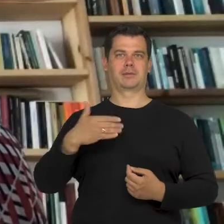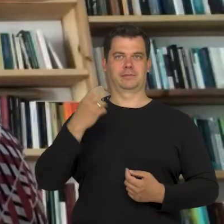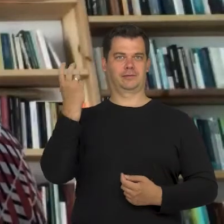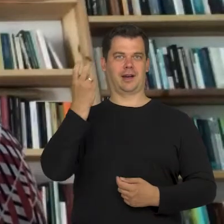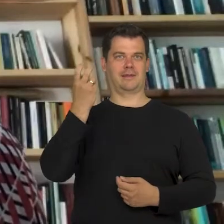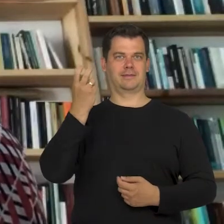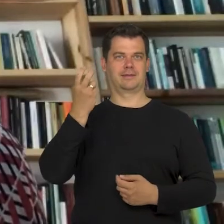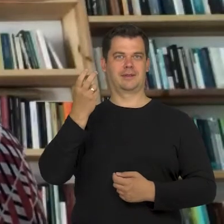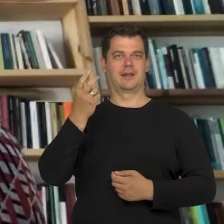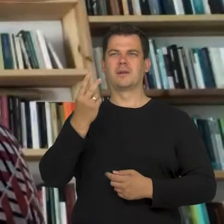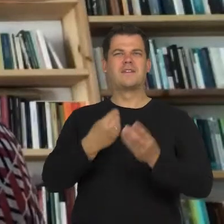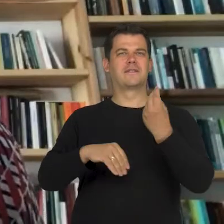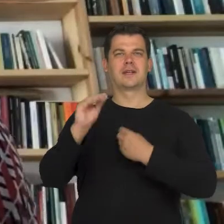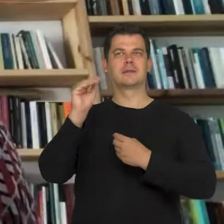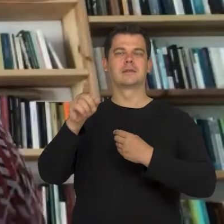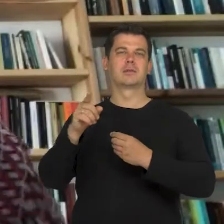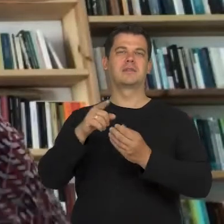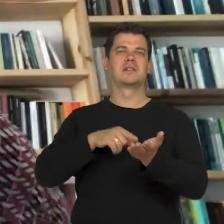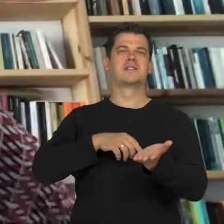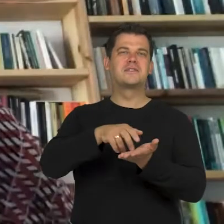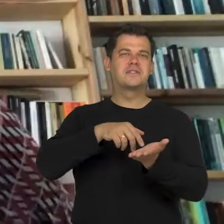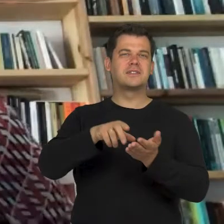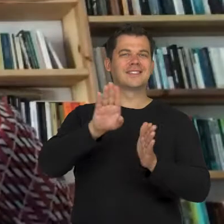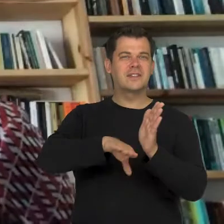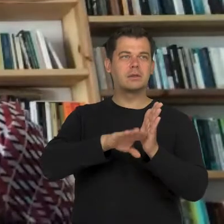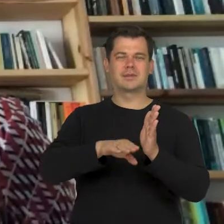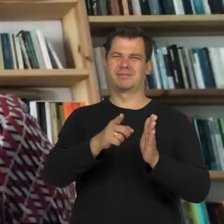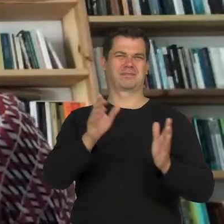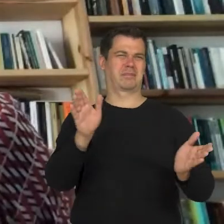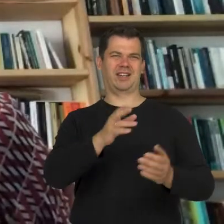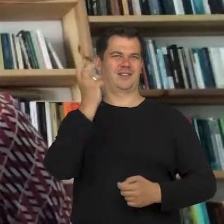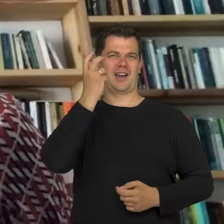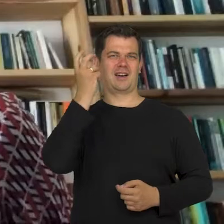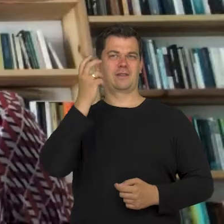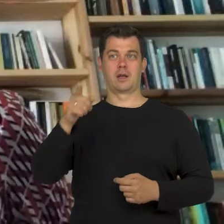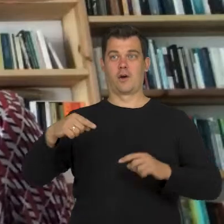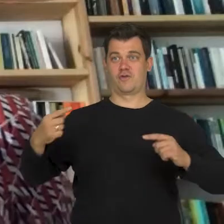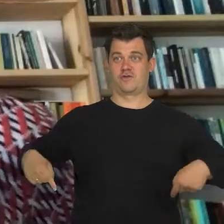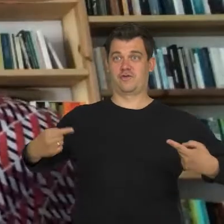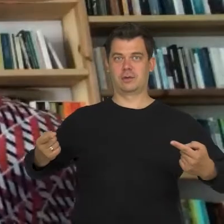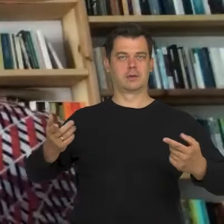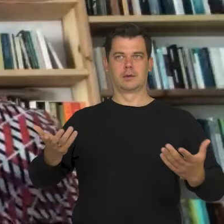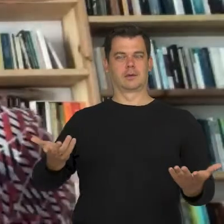and it interests me more than regular mobility. This is why I think, that it can be inspiring